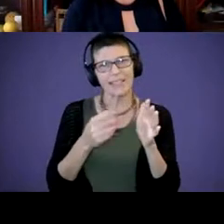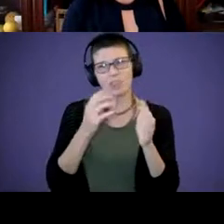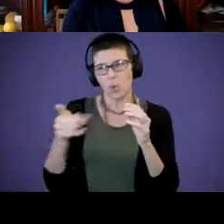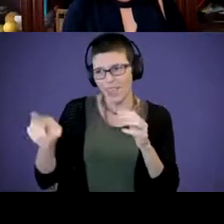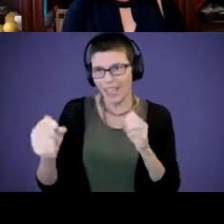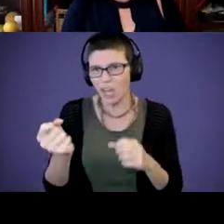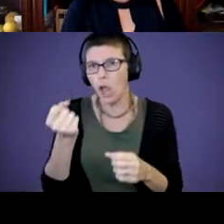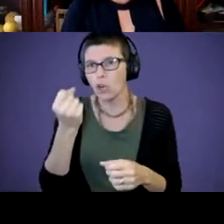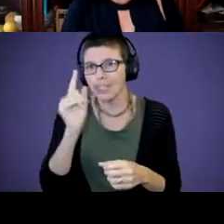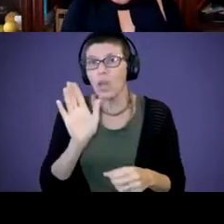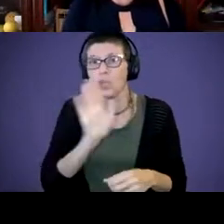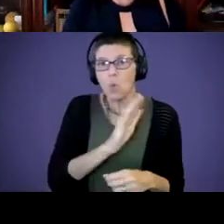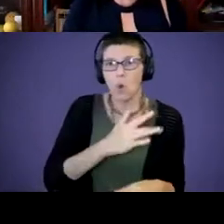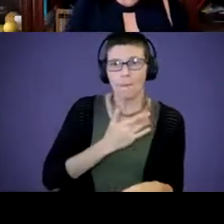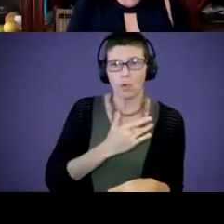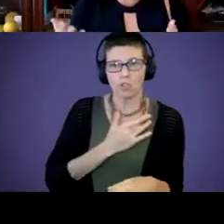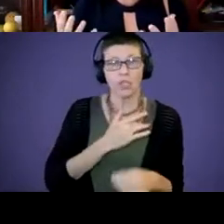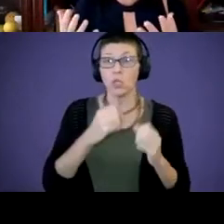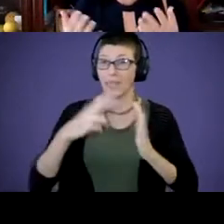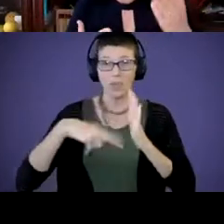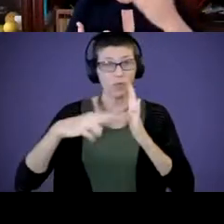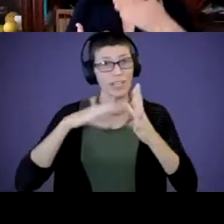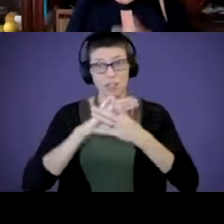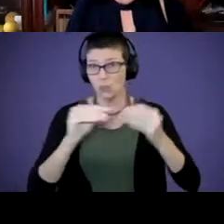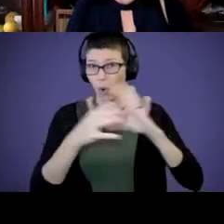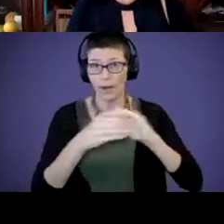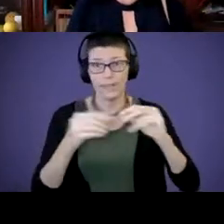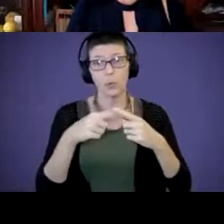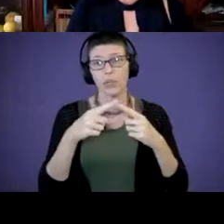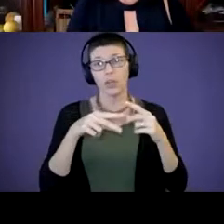You can read stories. When you're reading a story and you're looking at the characters.